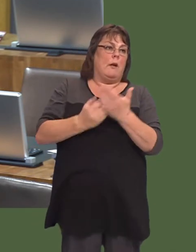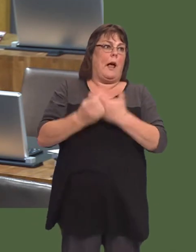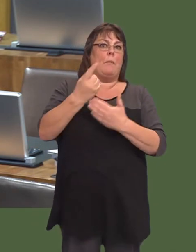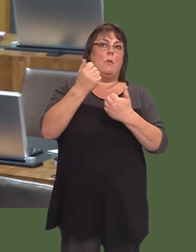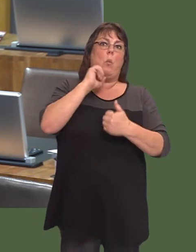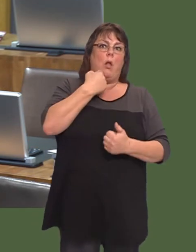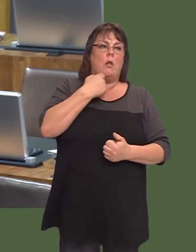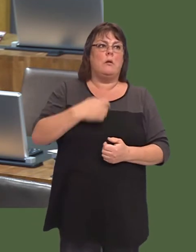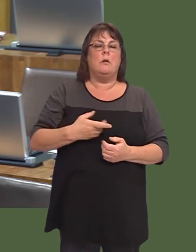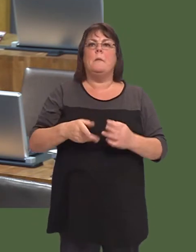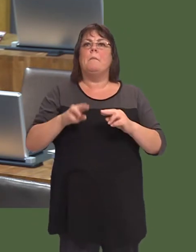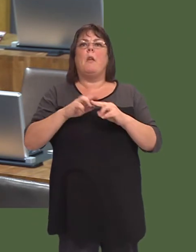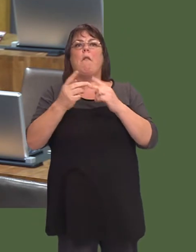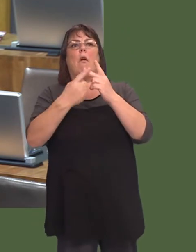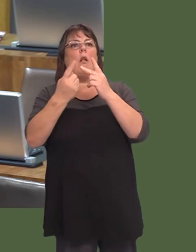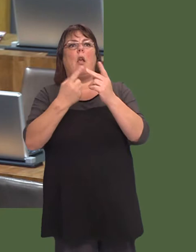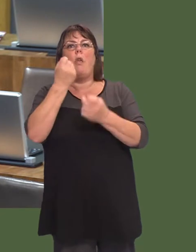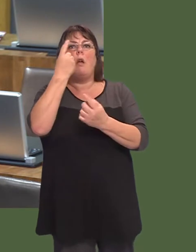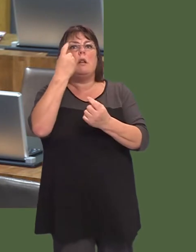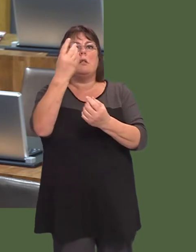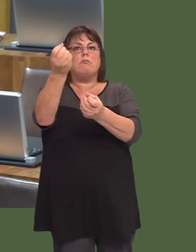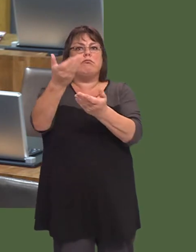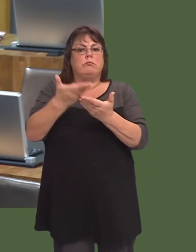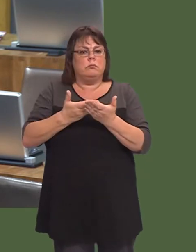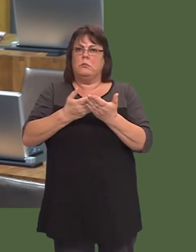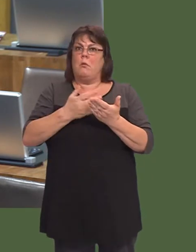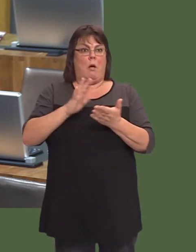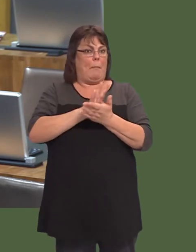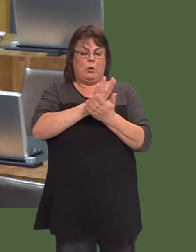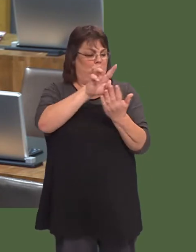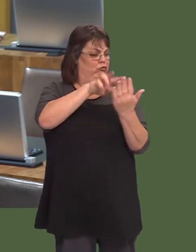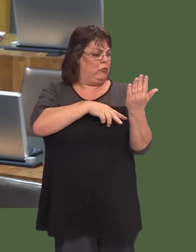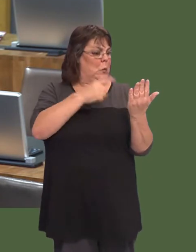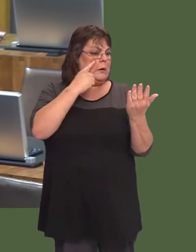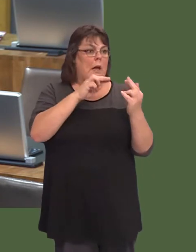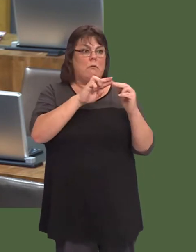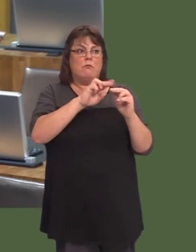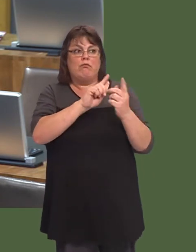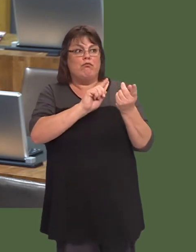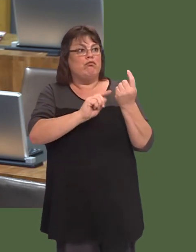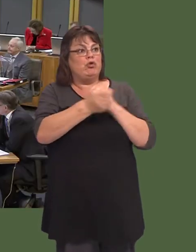If there is something else that comes forward, then of course weíd look at that to see whether the circumstances have changed.